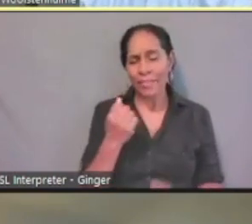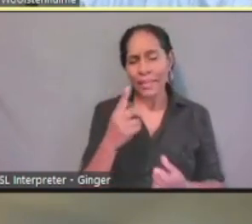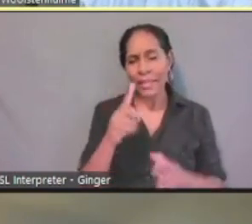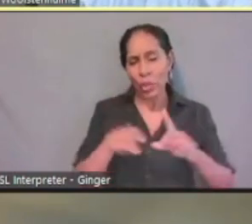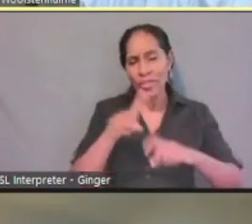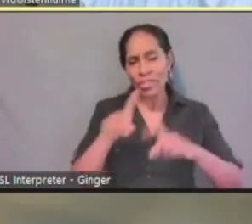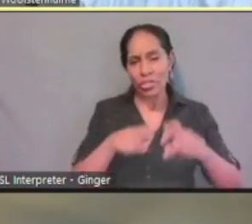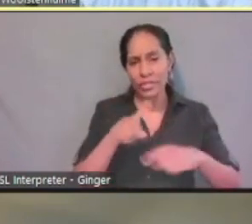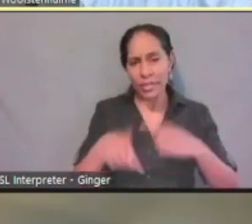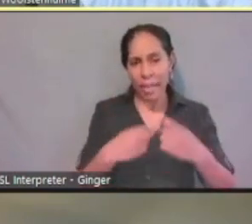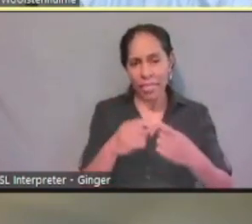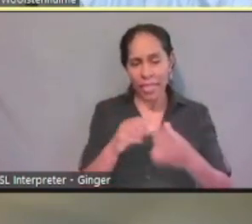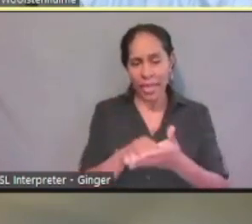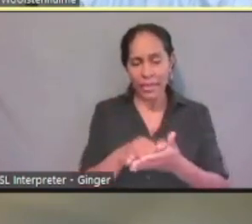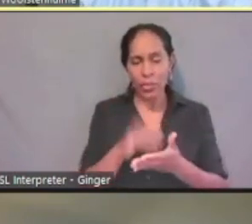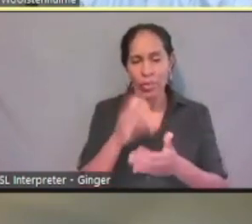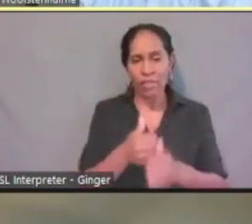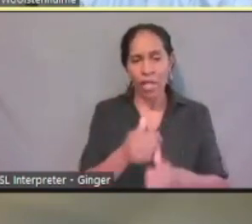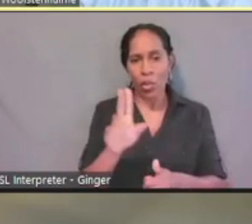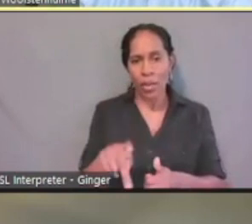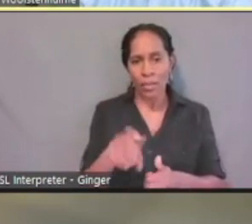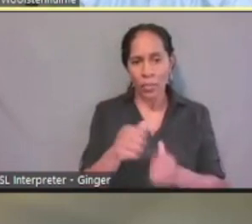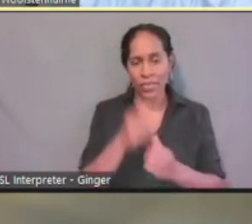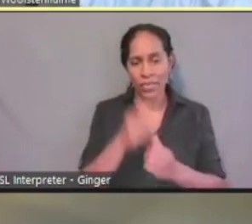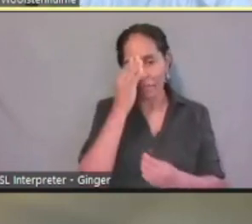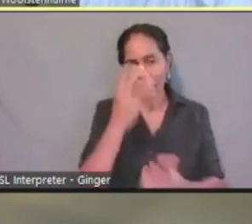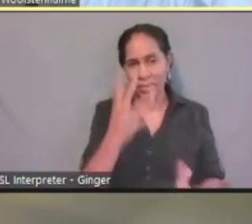with some information in the next week or so.